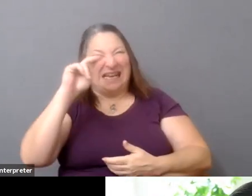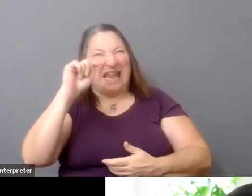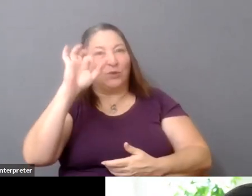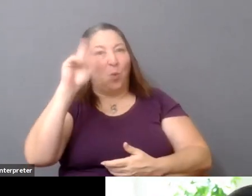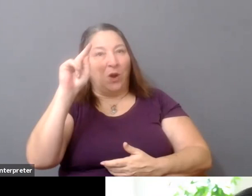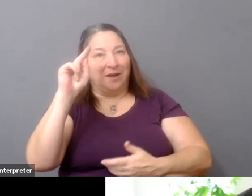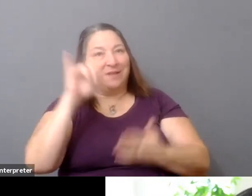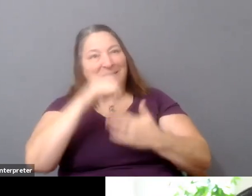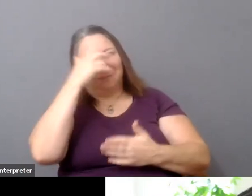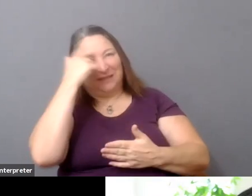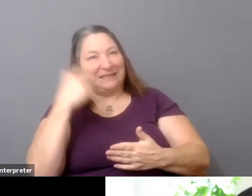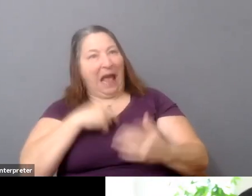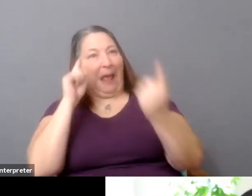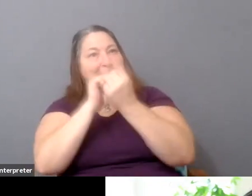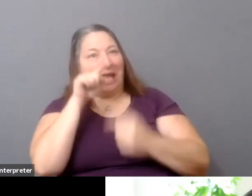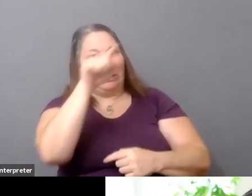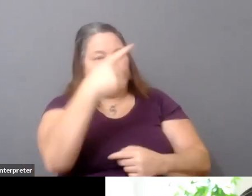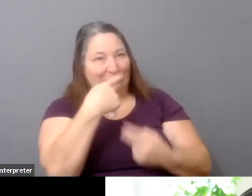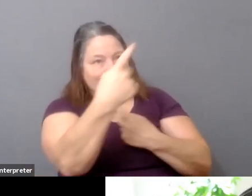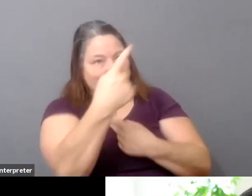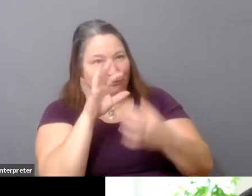And I think that a lot-- I think the fact that we can't see networks,